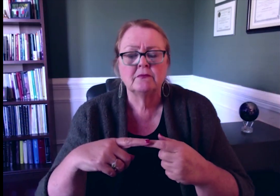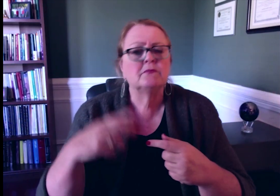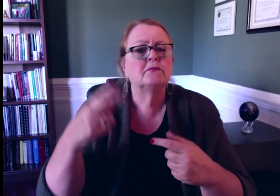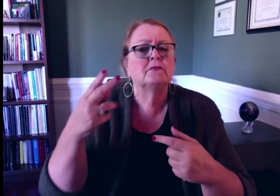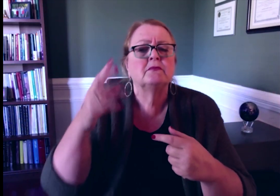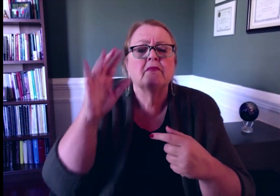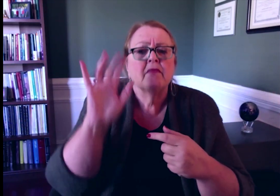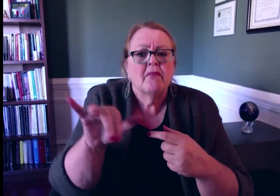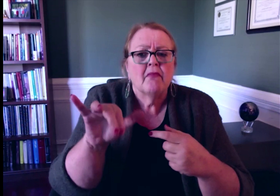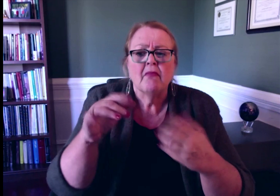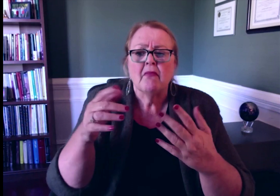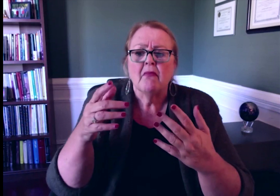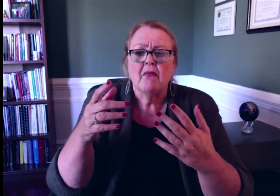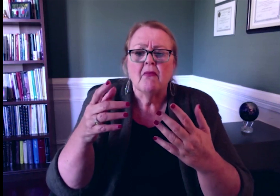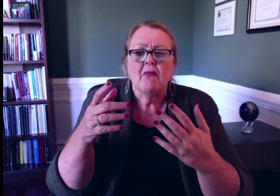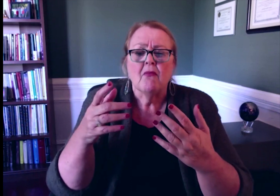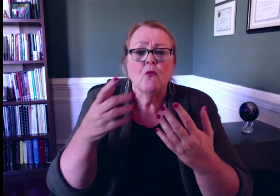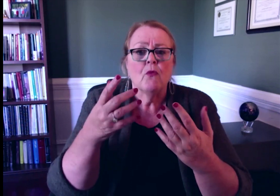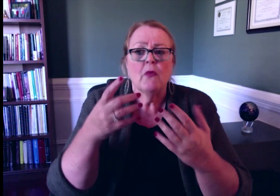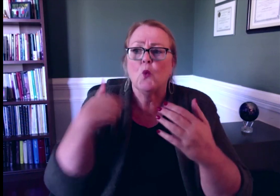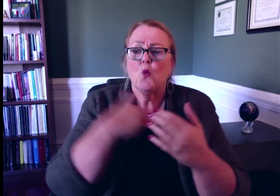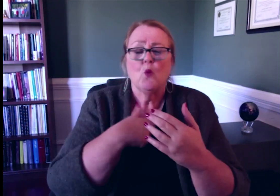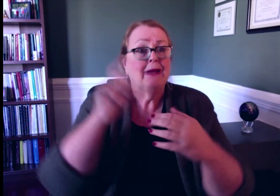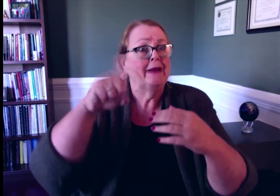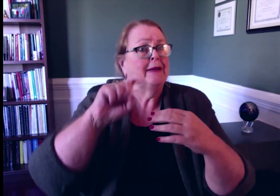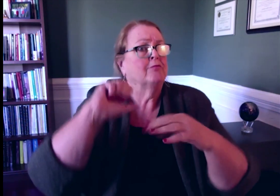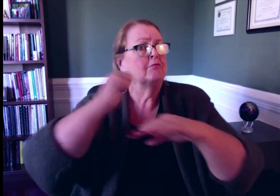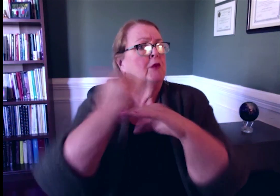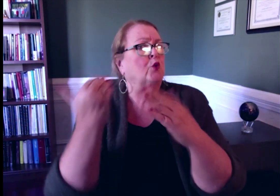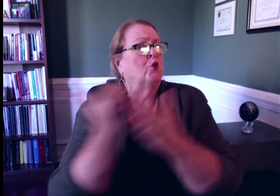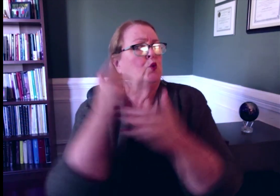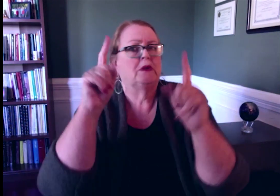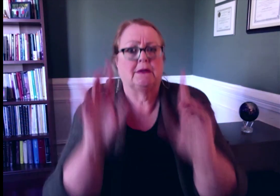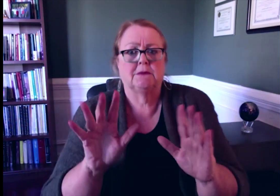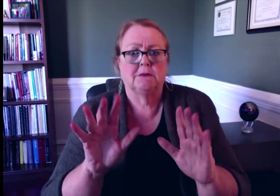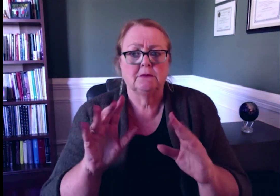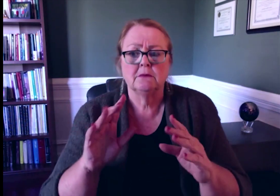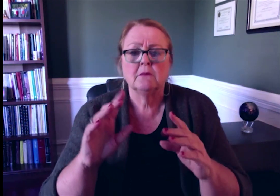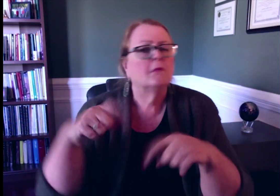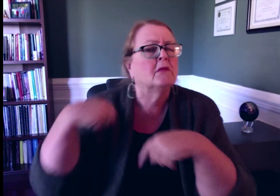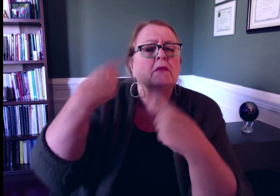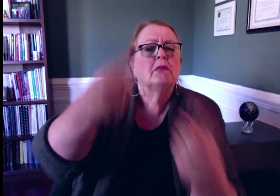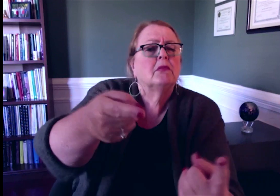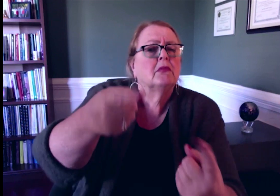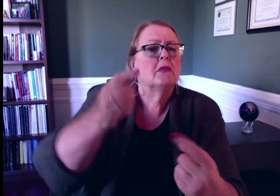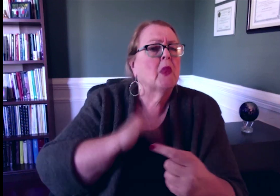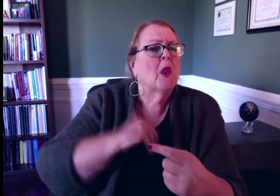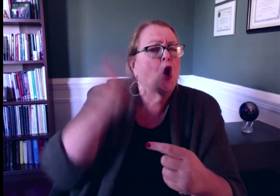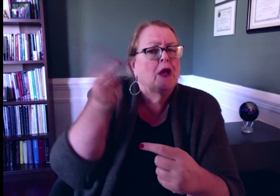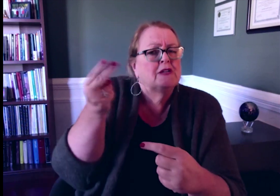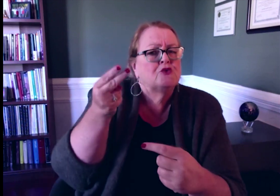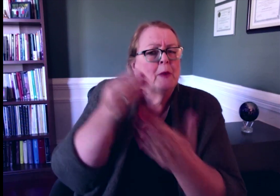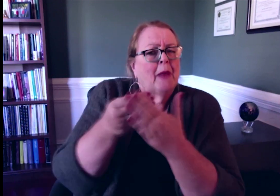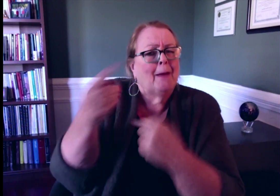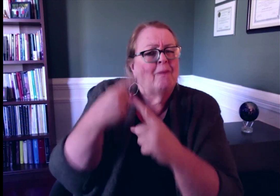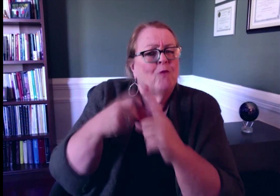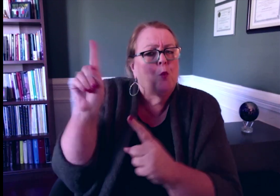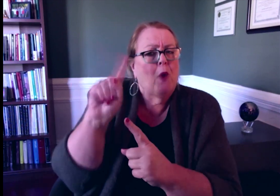we looked at where funds originated from in the past when we have developed a new